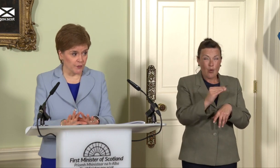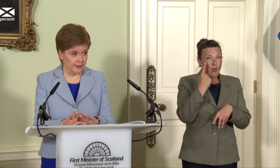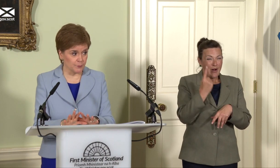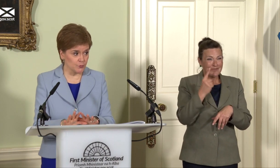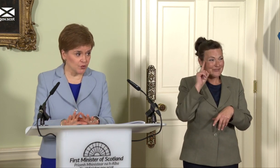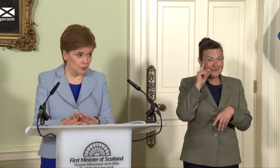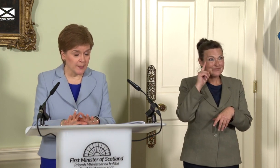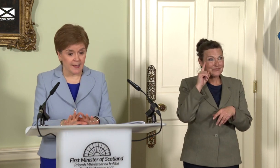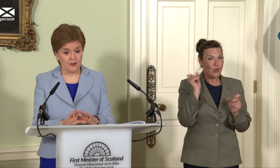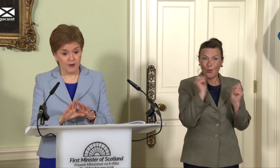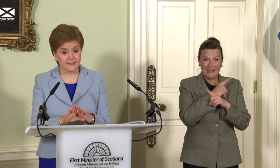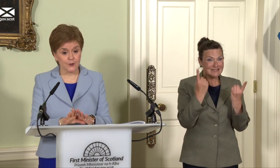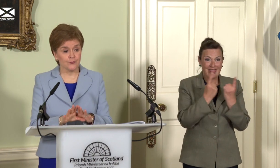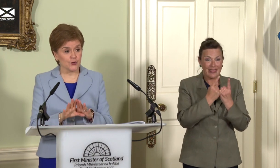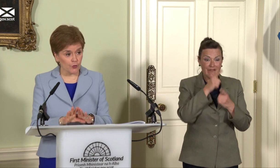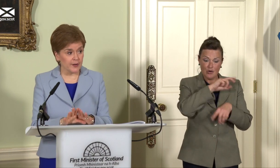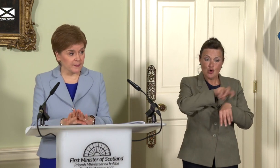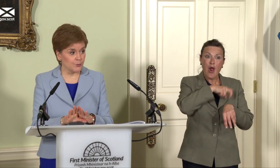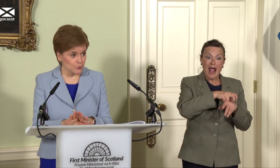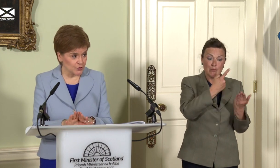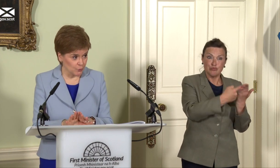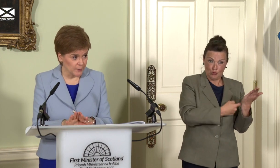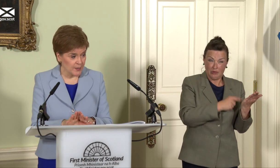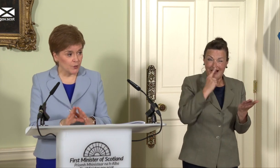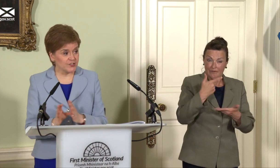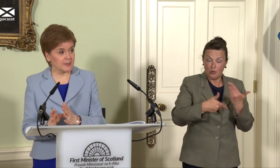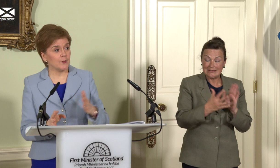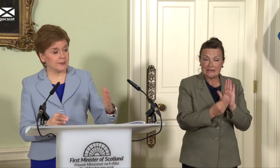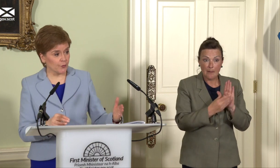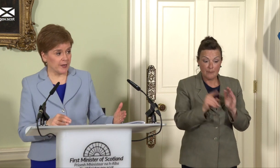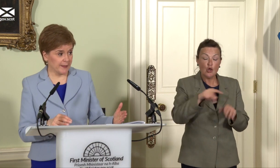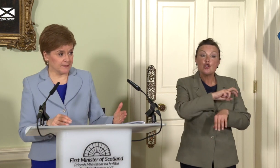Ireland protocol – right now, the Northern Ireland protocol, which is allowing Northern Ireland,